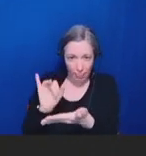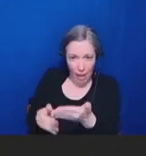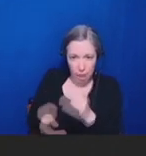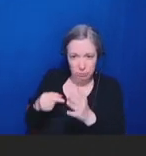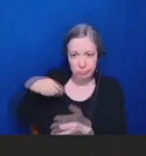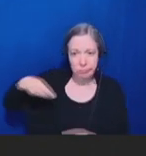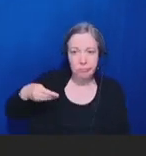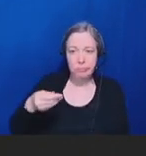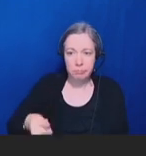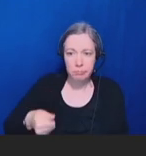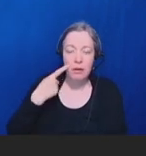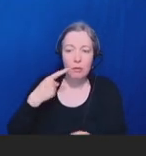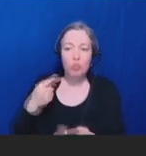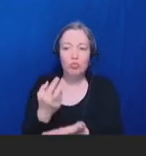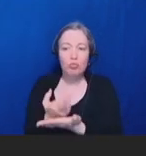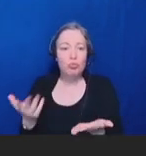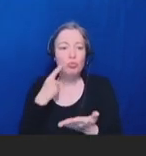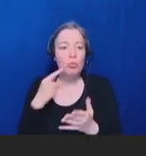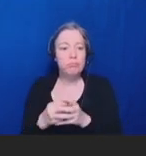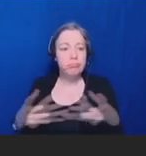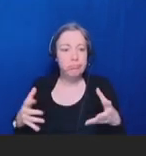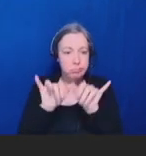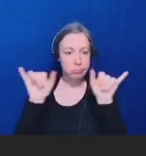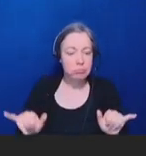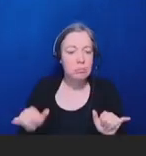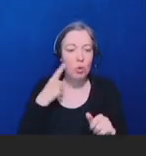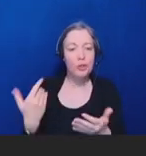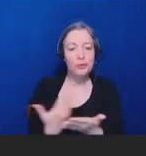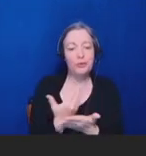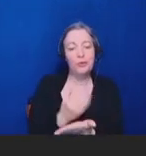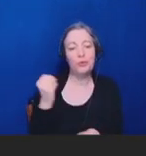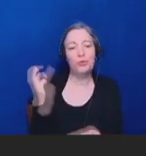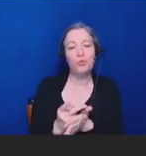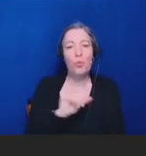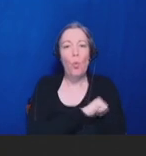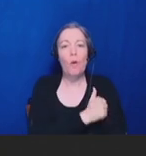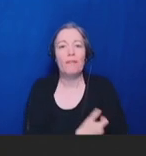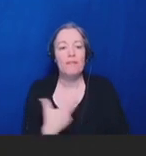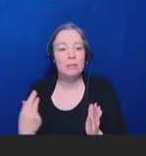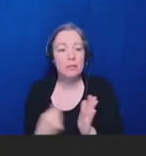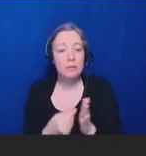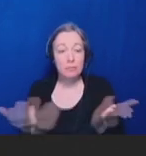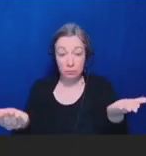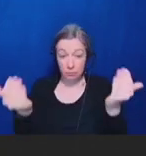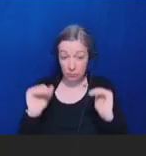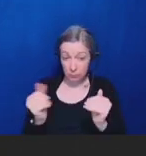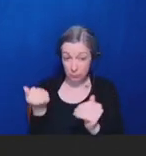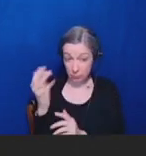Nineteen, vaccine safety surveillance systems and partners should seek consensus on standardized